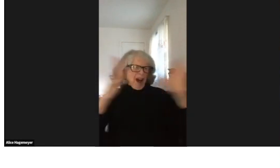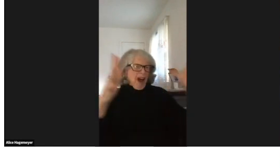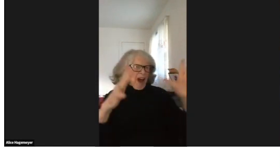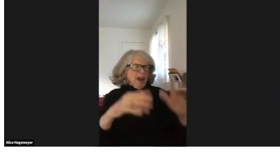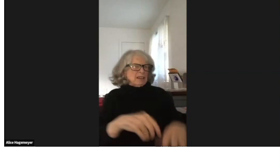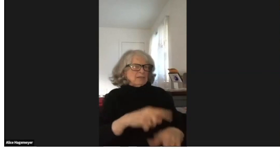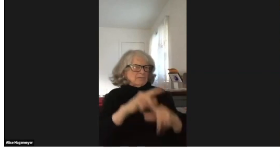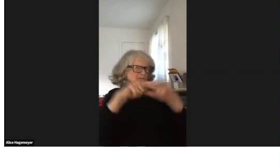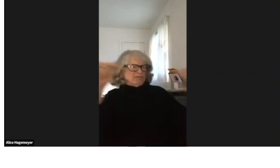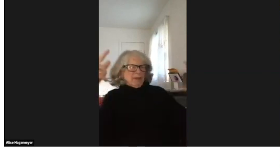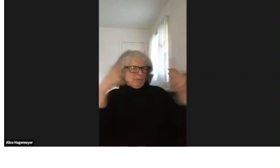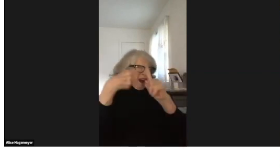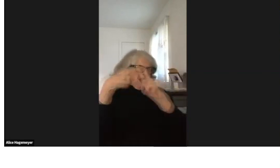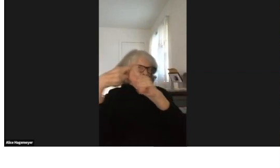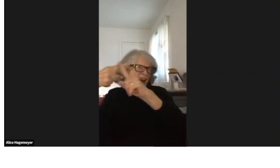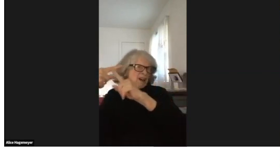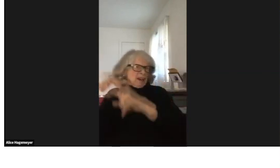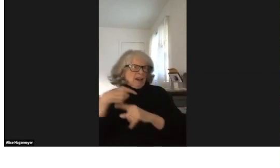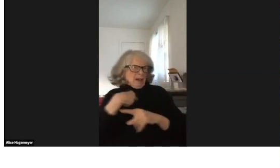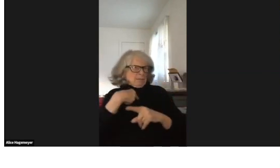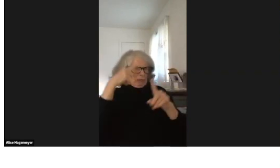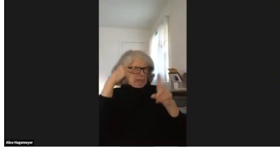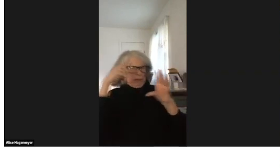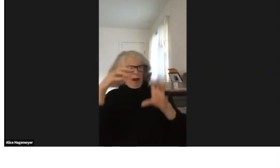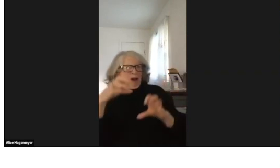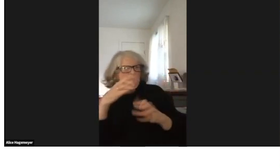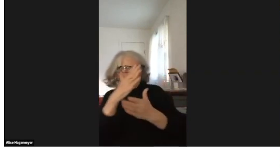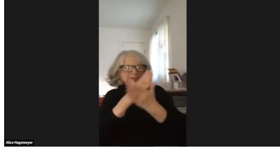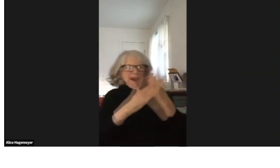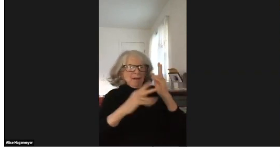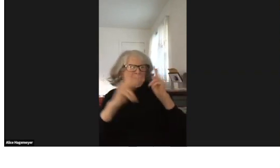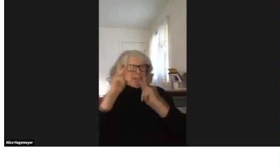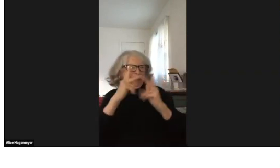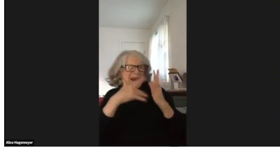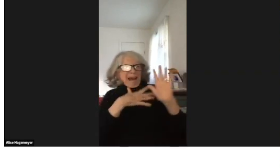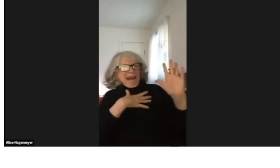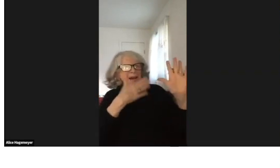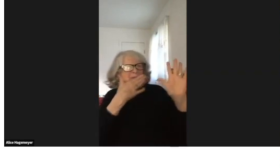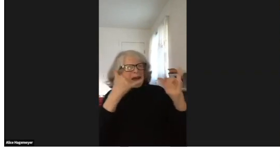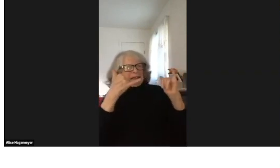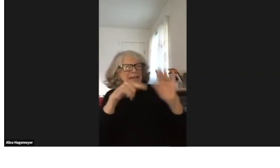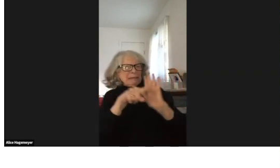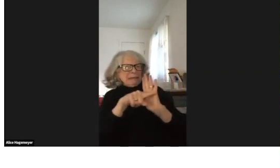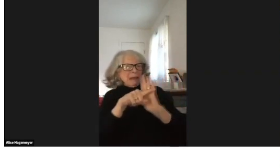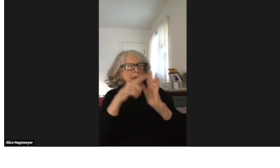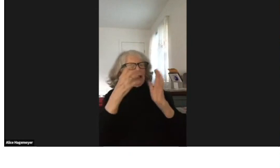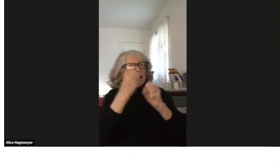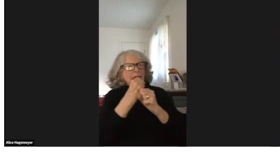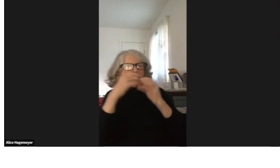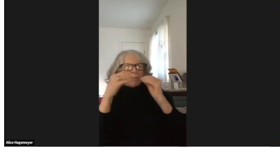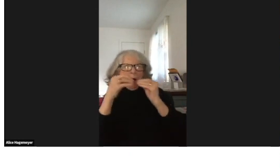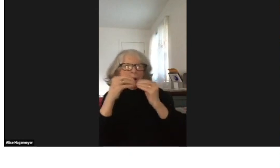There's nothing wrong with being deaf, there's nothing wrong with sign language. I was shocked.